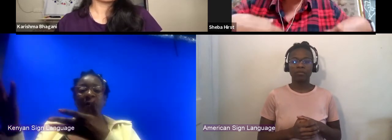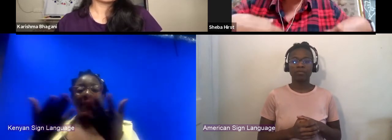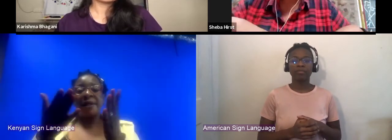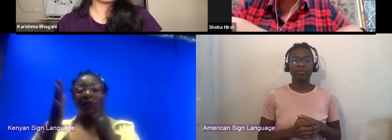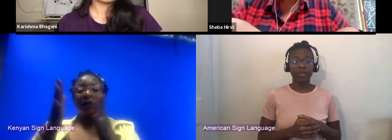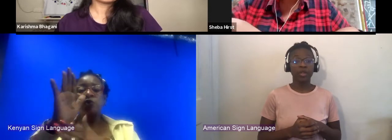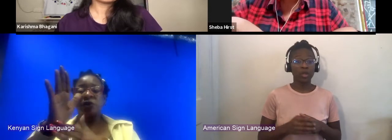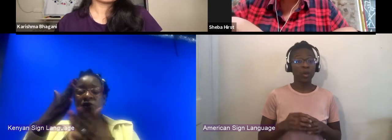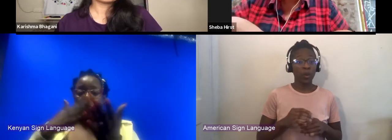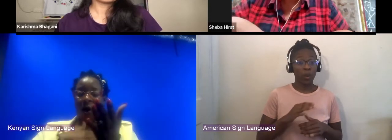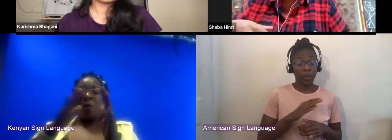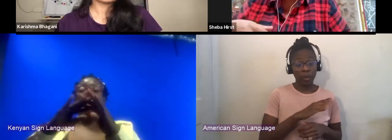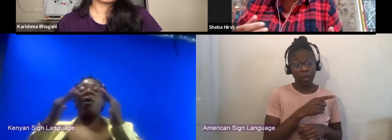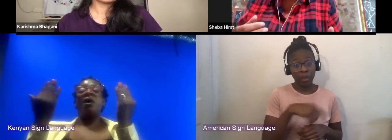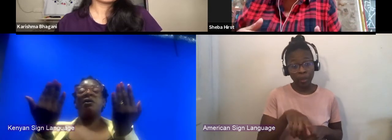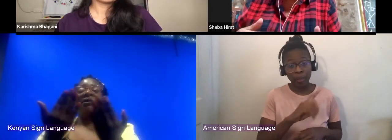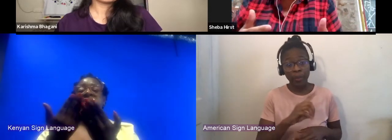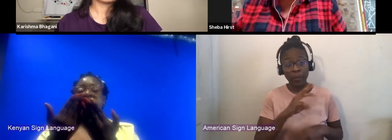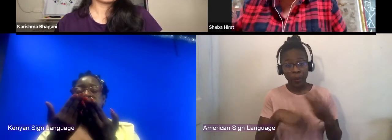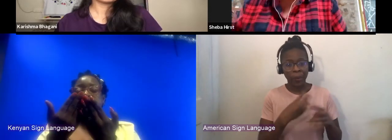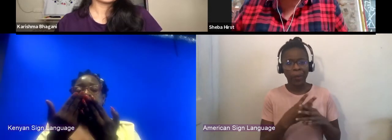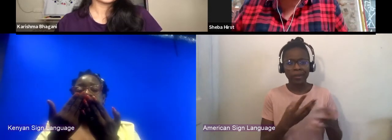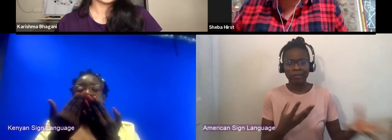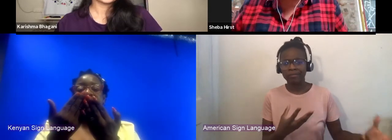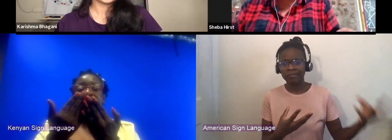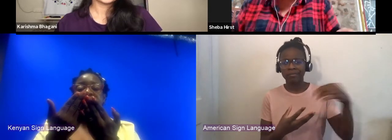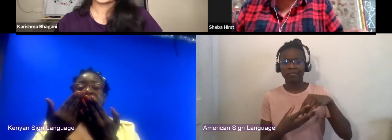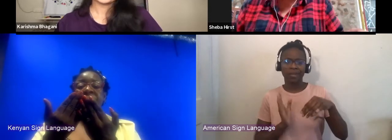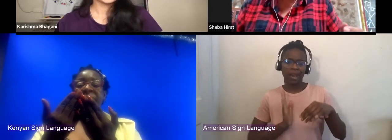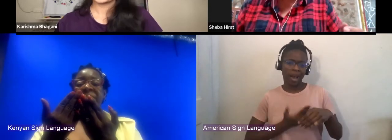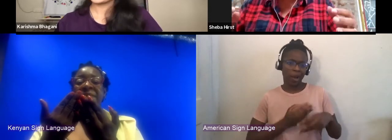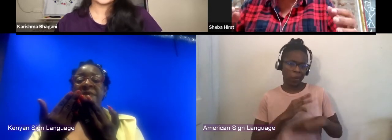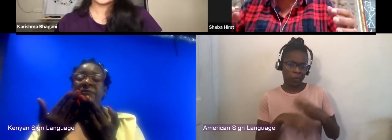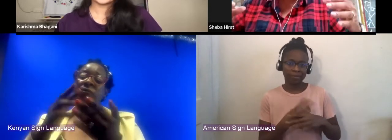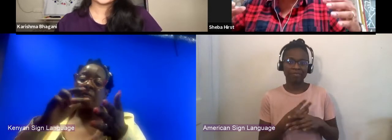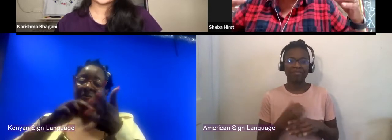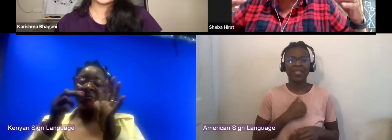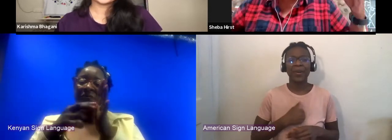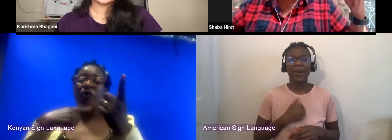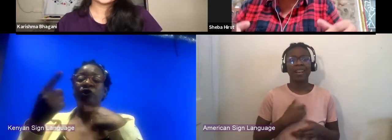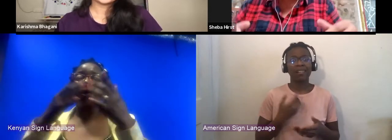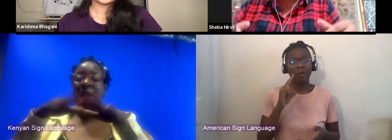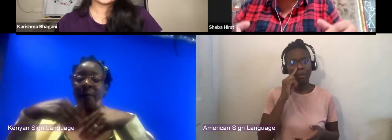I mean, to be boring and talk about ticketing so much, but it's such an anchor of my work.